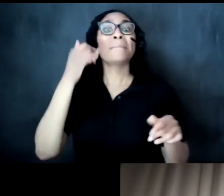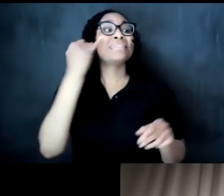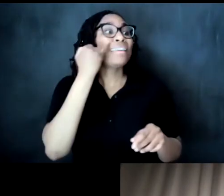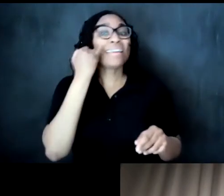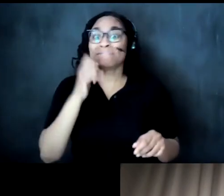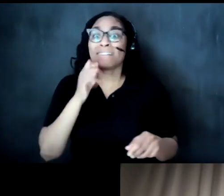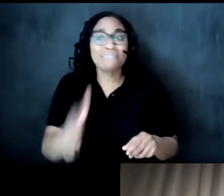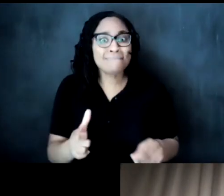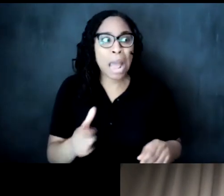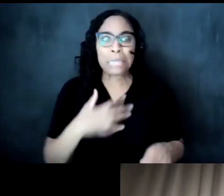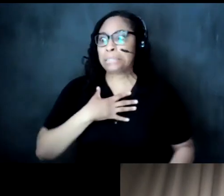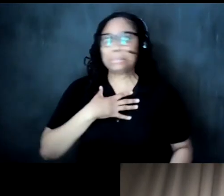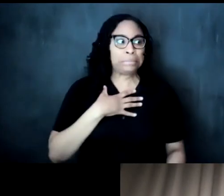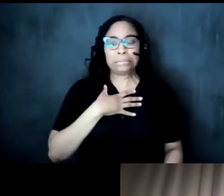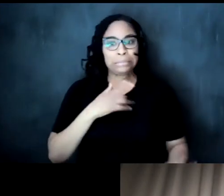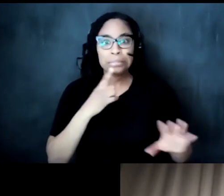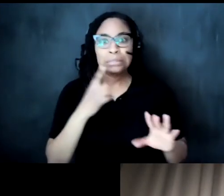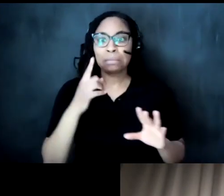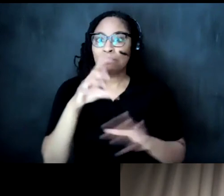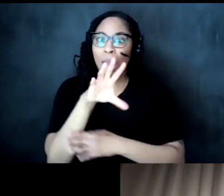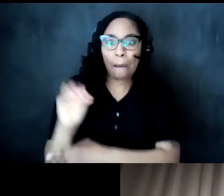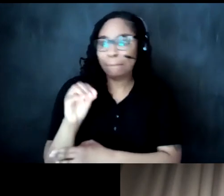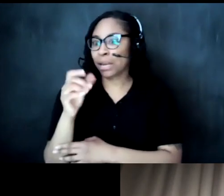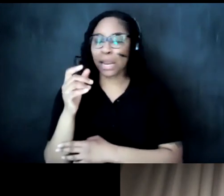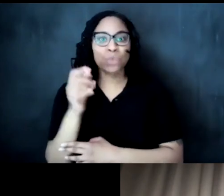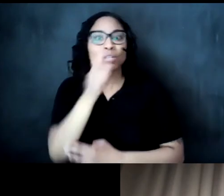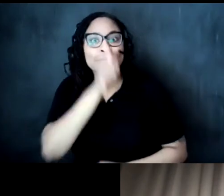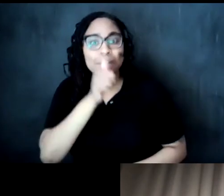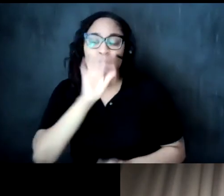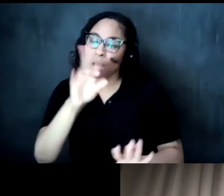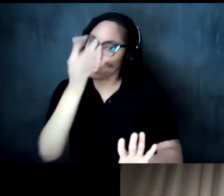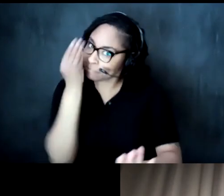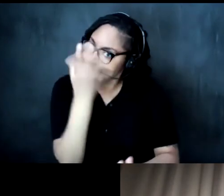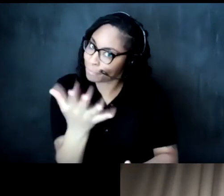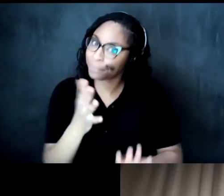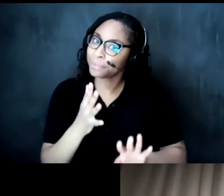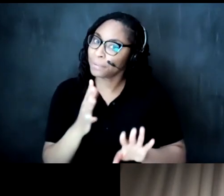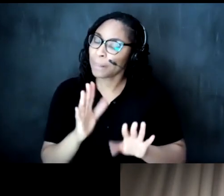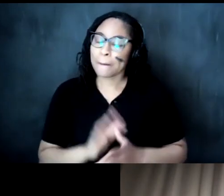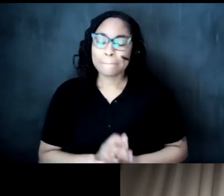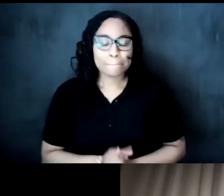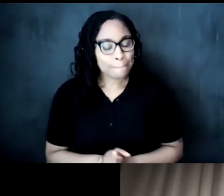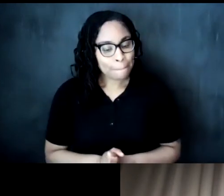right so and and i i want to say that explicitly right because it has it has never been the case